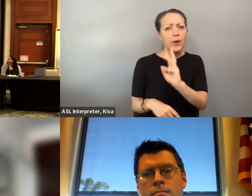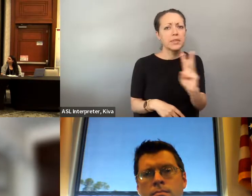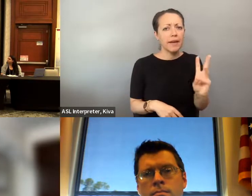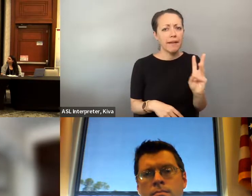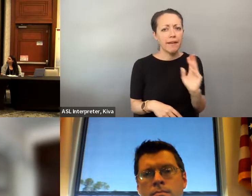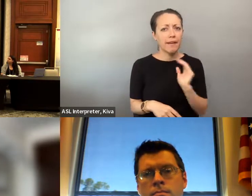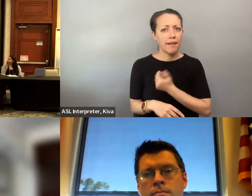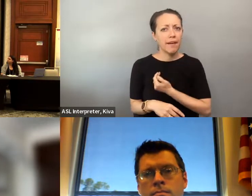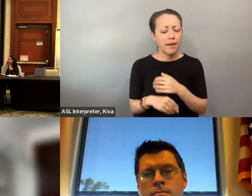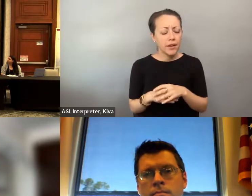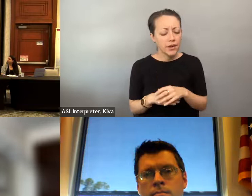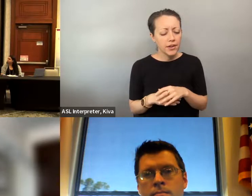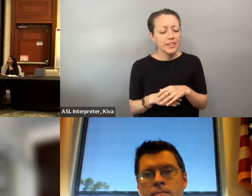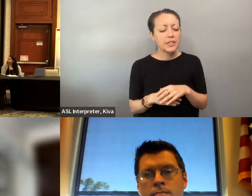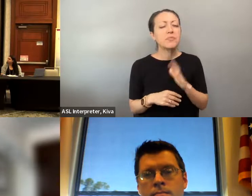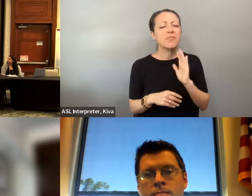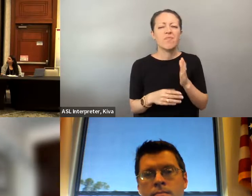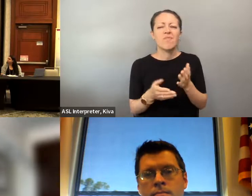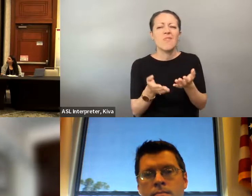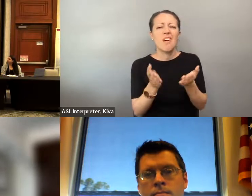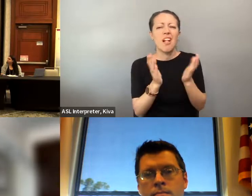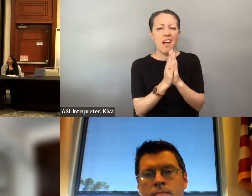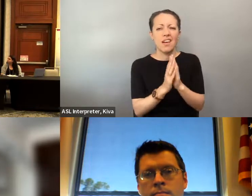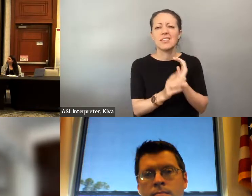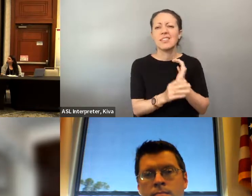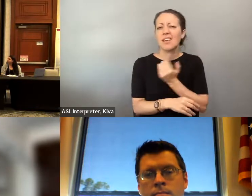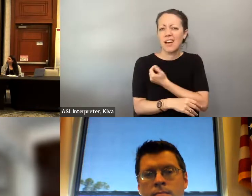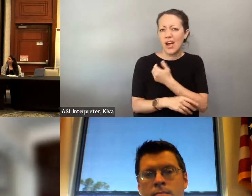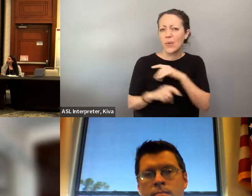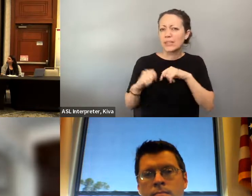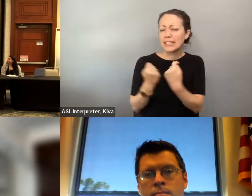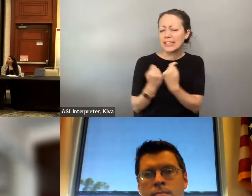Panel is, and to guide us going forward, I think I would like to see a specific link on our website that talks about just writes and refers to the different sources that many of which were mentioned today and I'm going forward I believe i'm going to be asking our